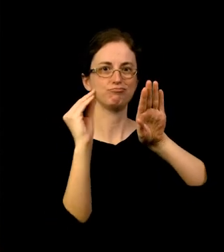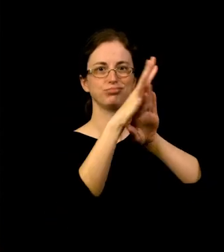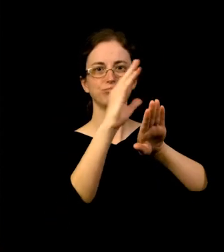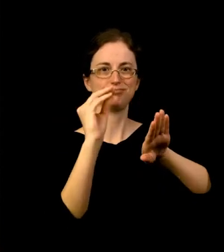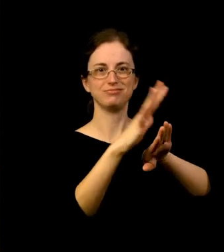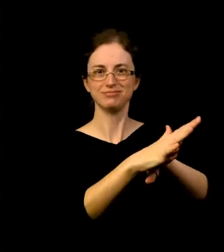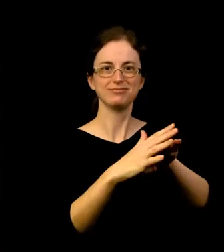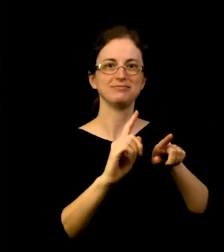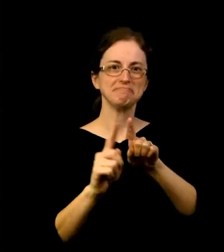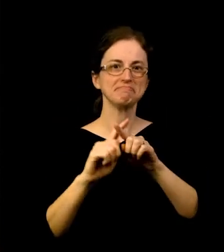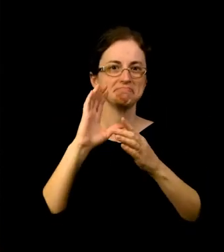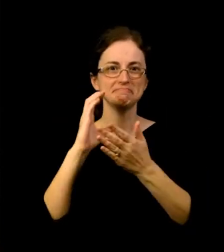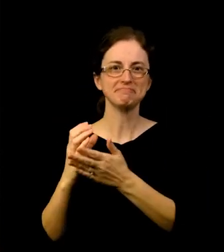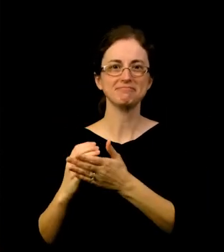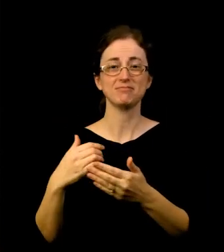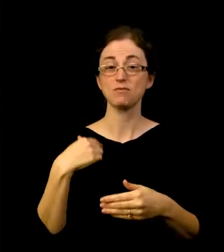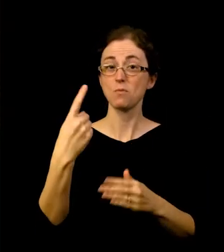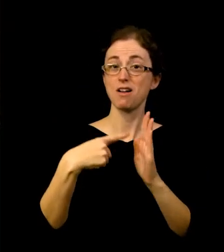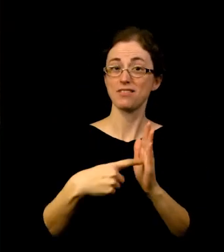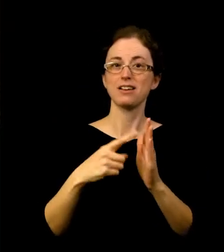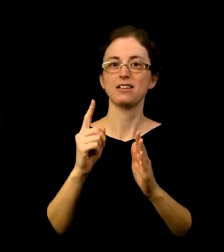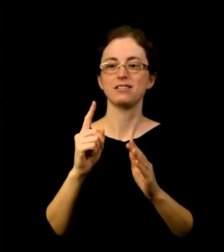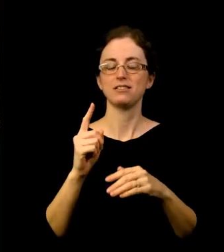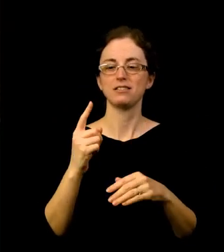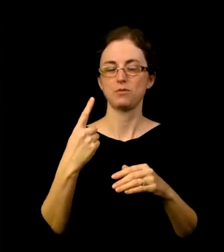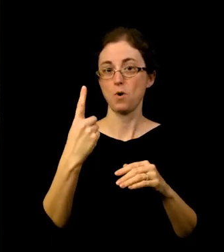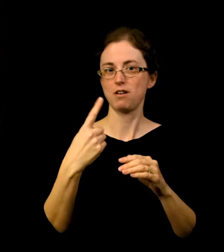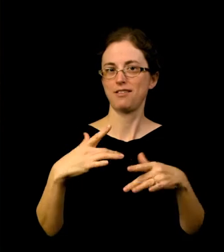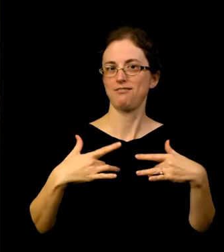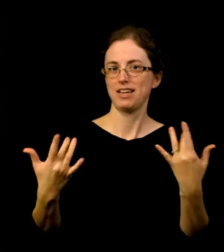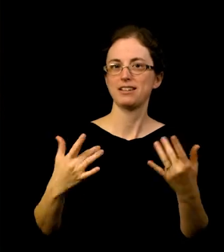We even had one event where we worked with a fantastic musician down in California,